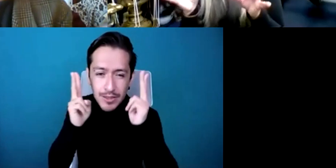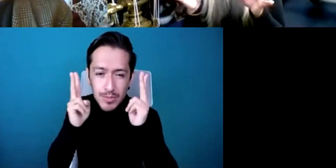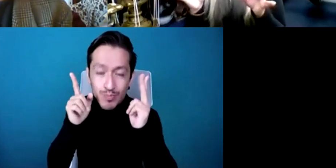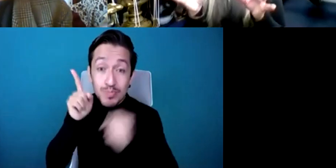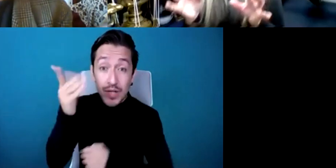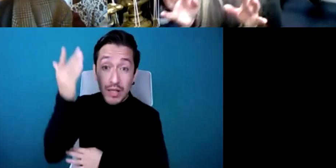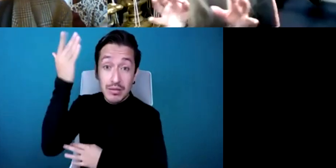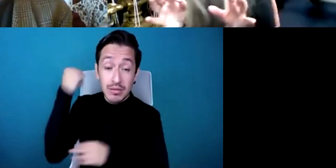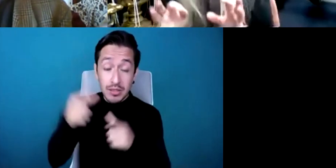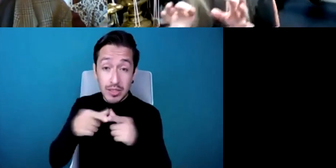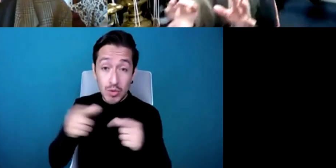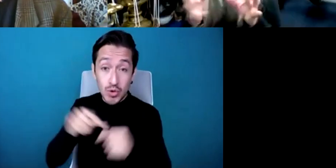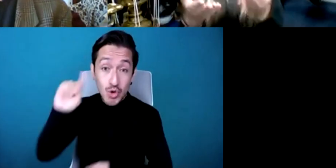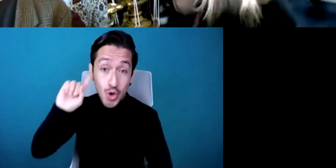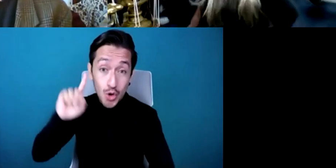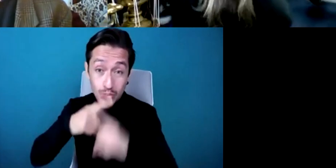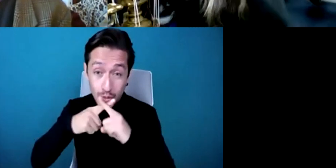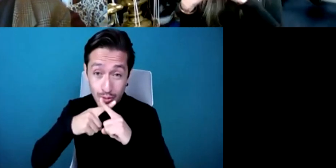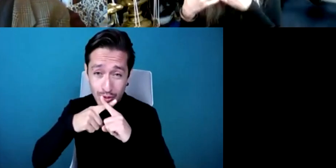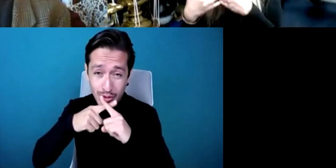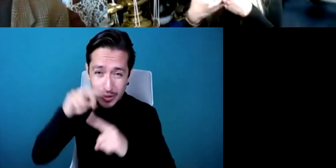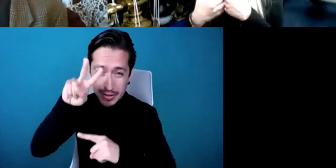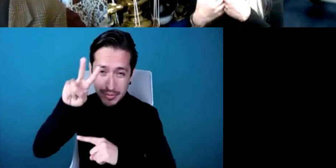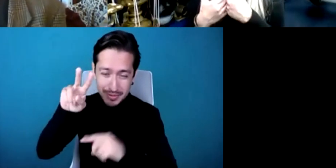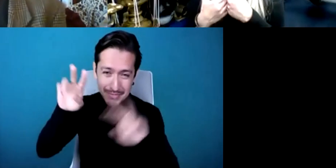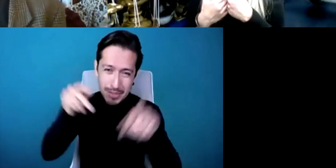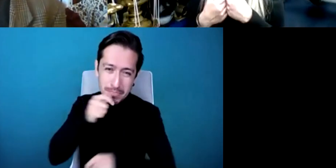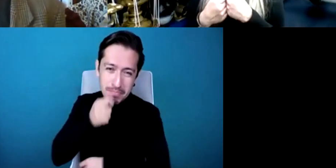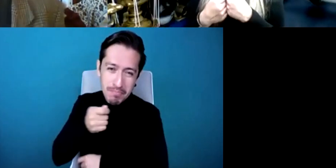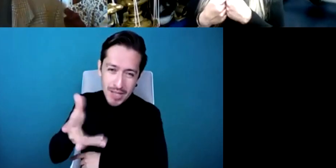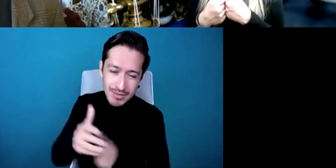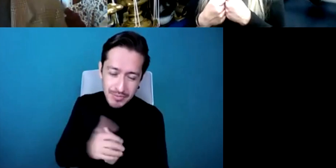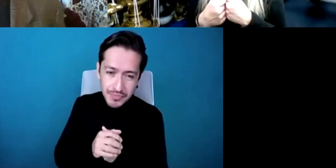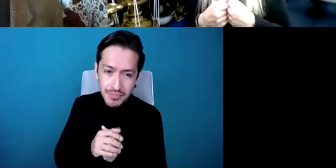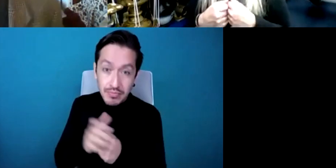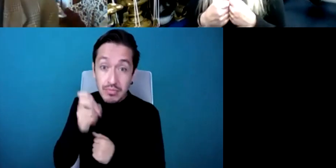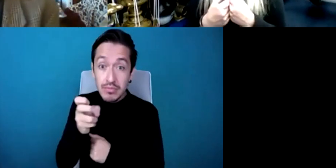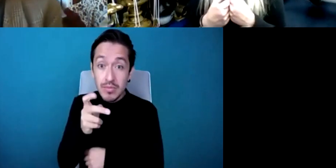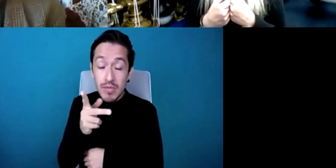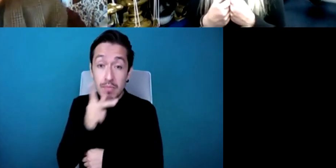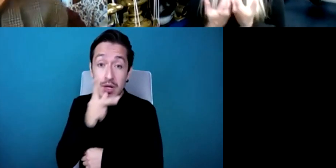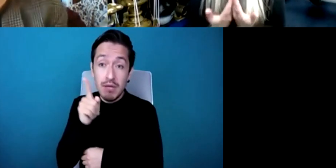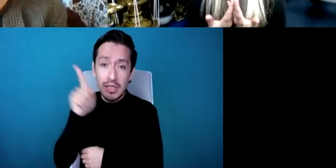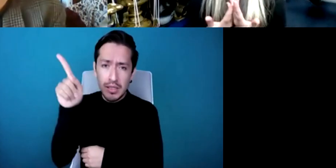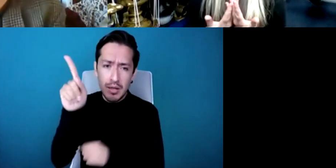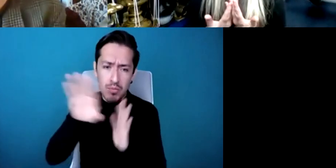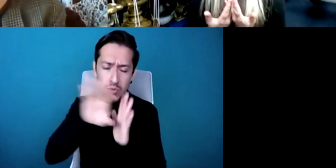and it was interesting because that term certainly in the UK was seen as derogatory because